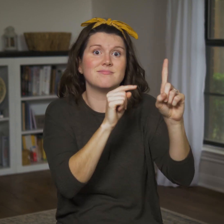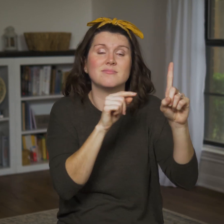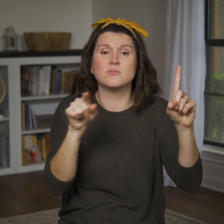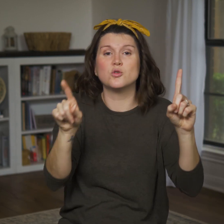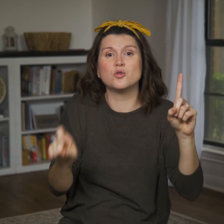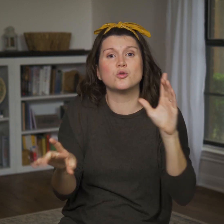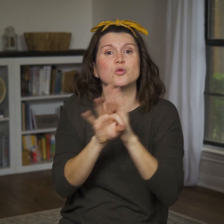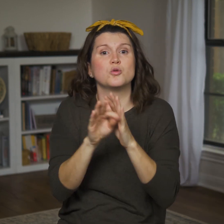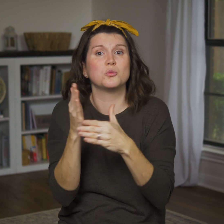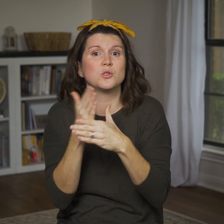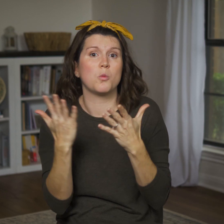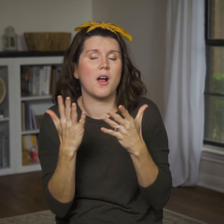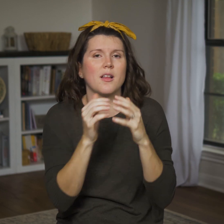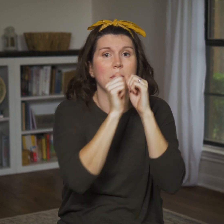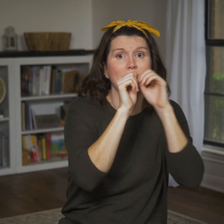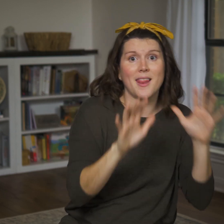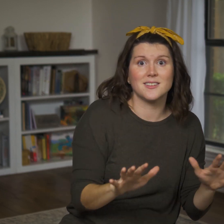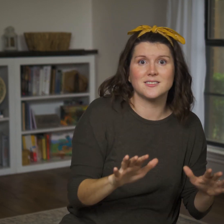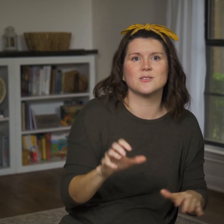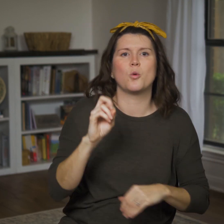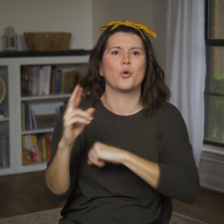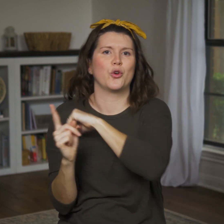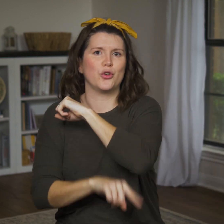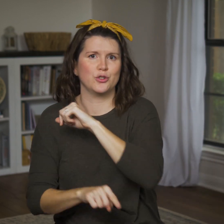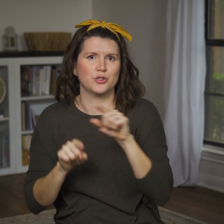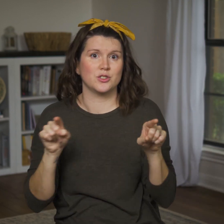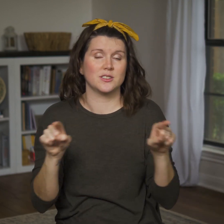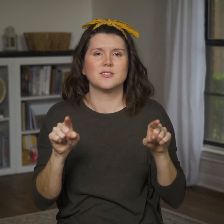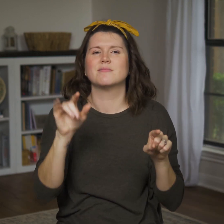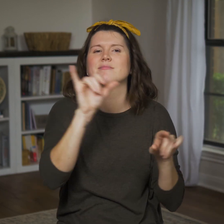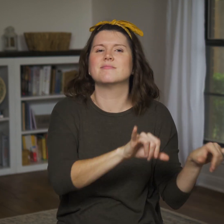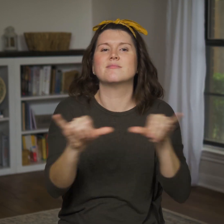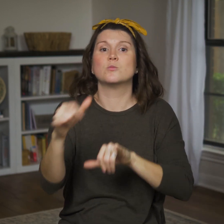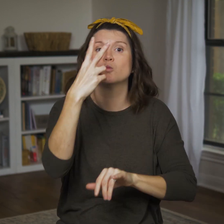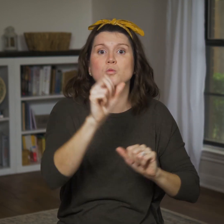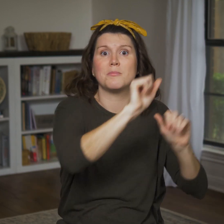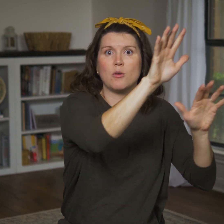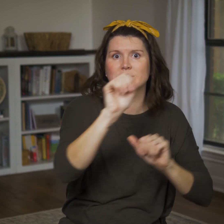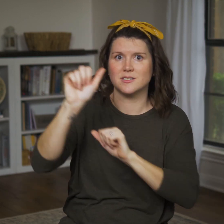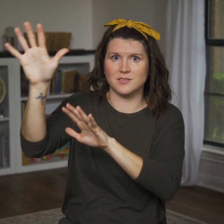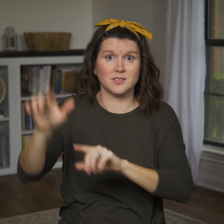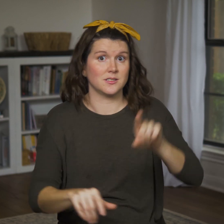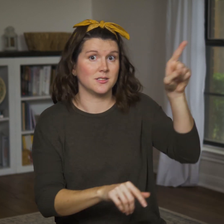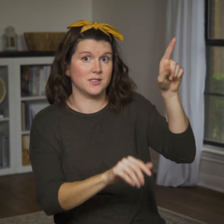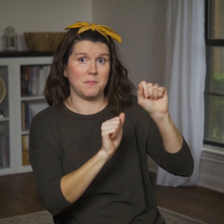he says to choose between blessing and cursing, represented by two mountains